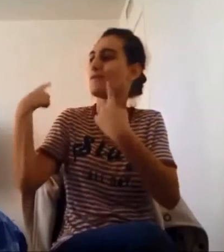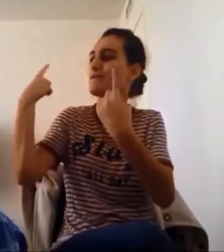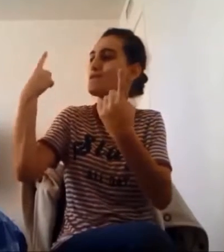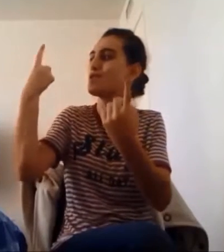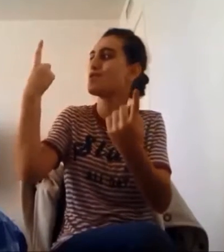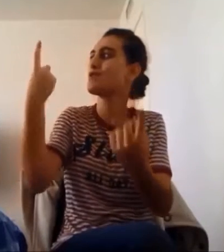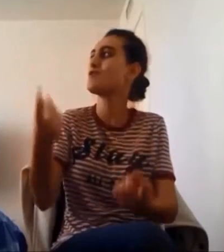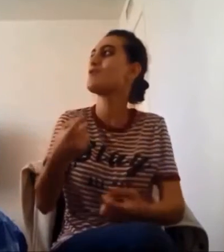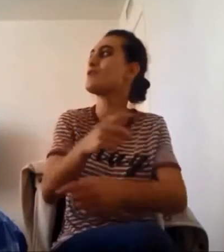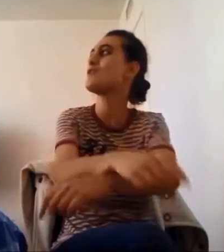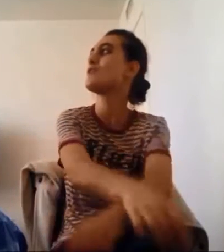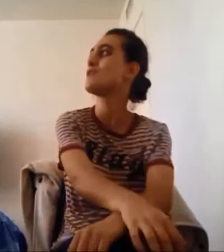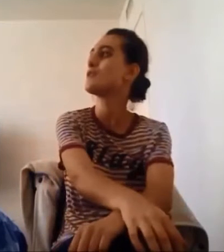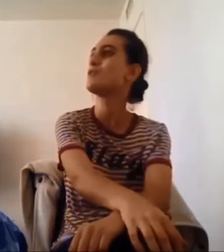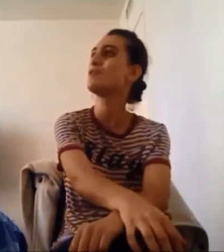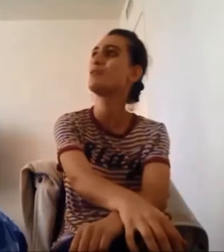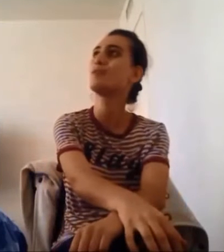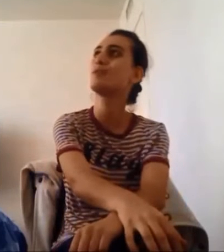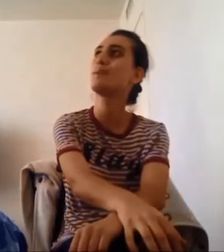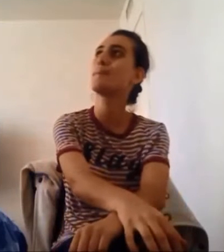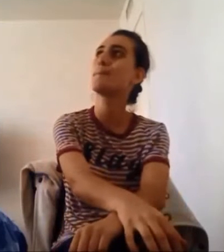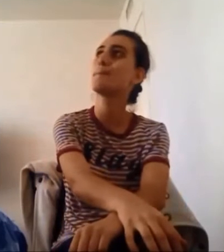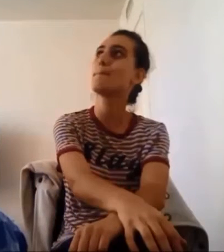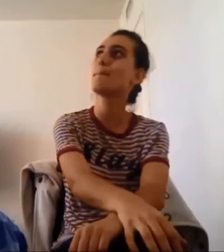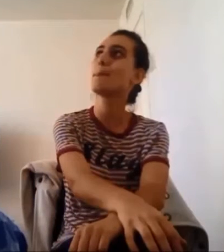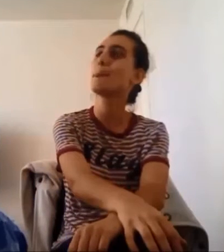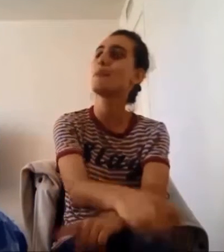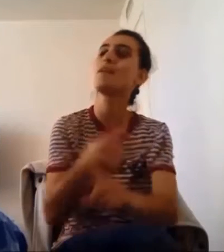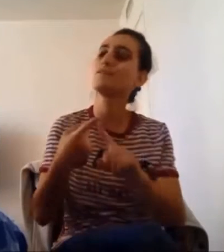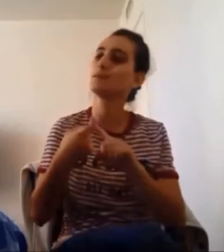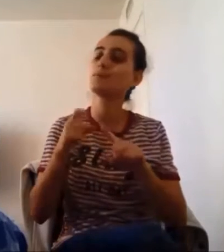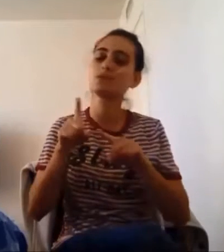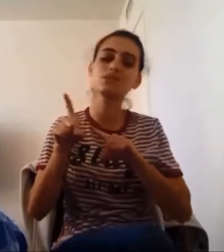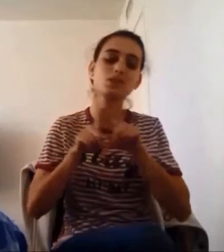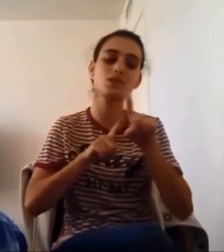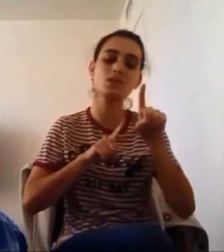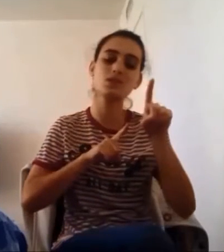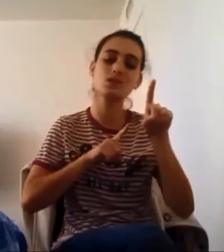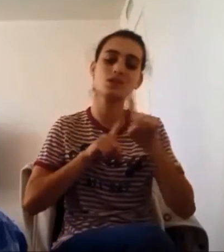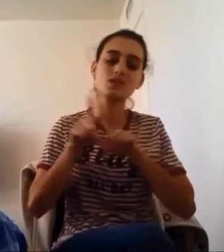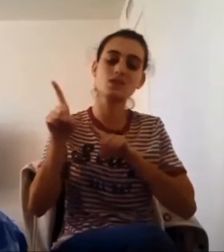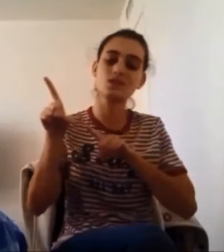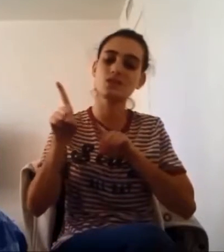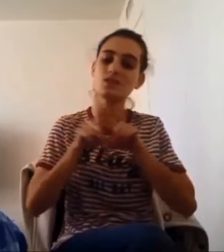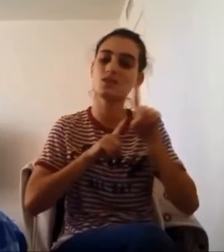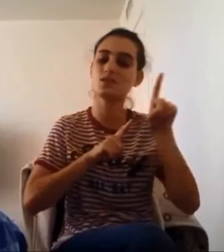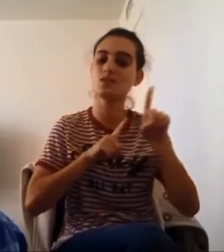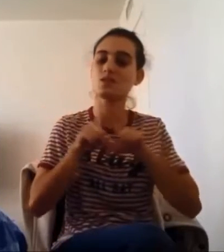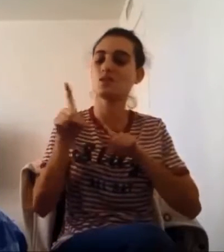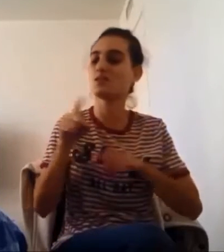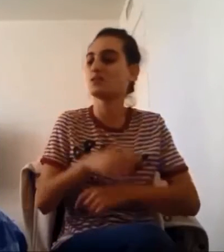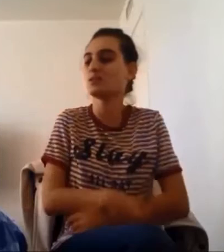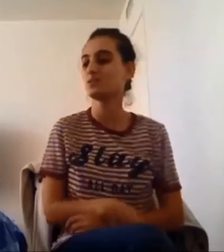So far from the stars